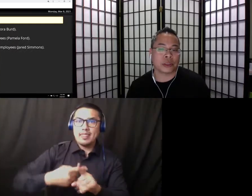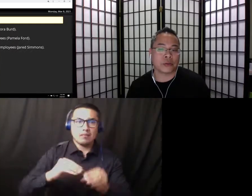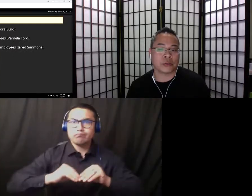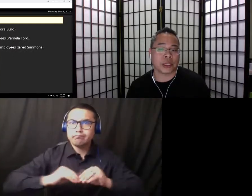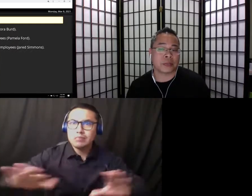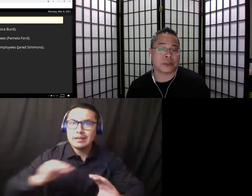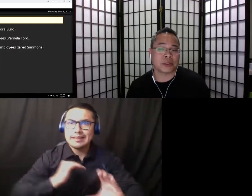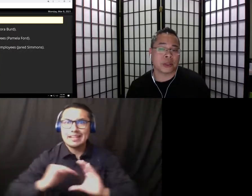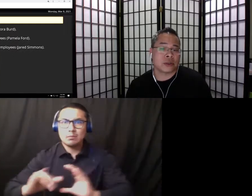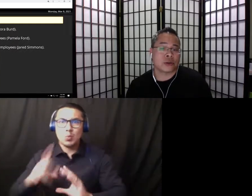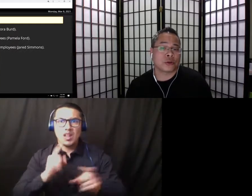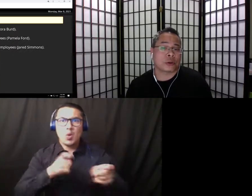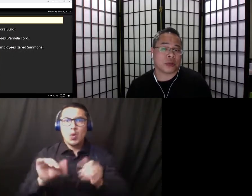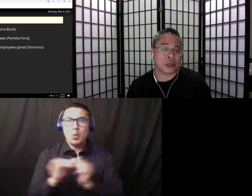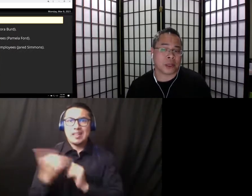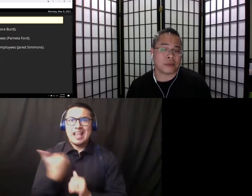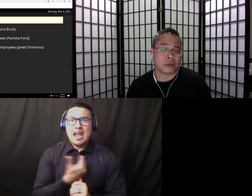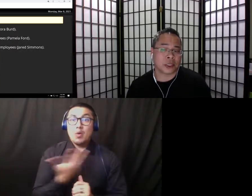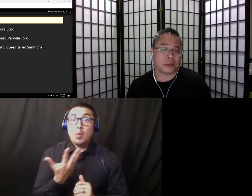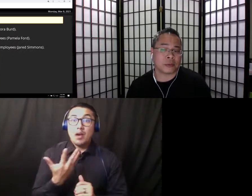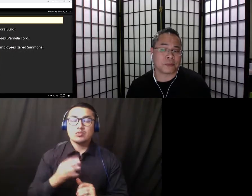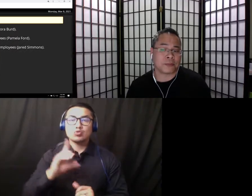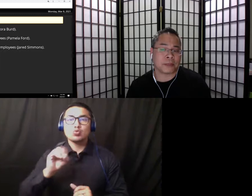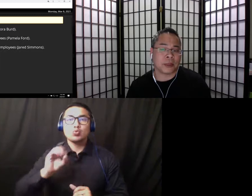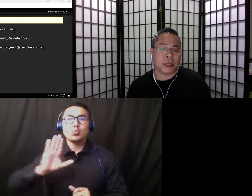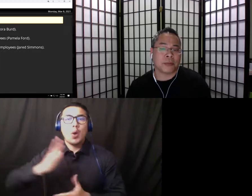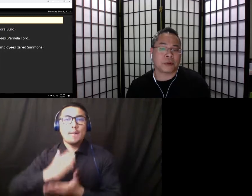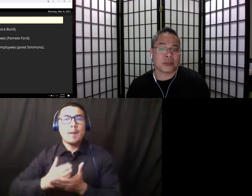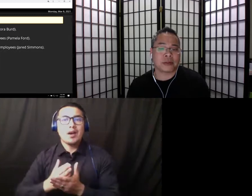with the campuses' "Do Your Part" campaign for example. At present, the